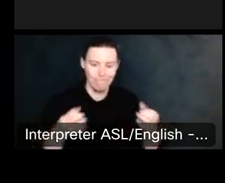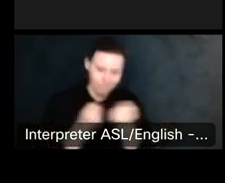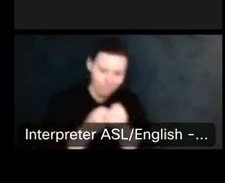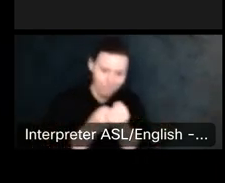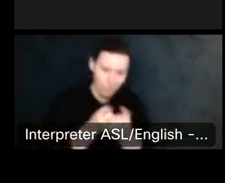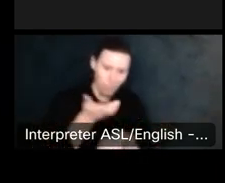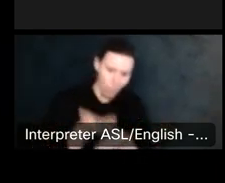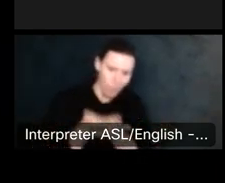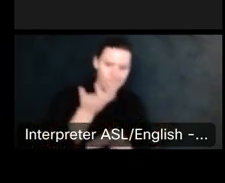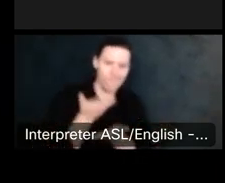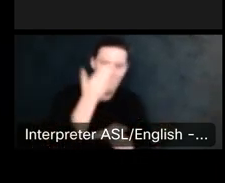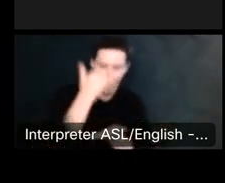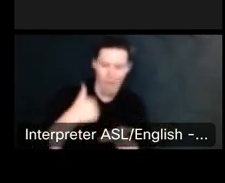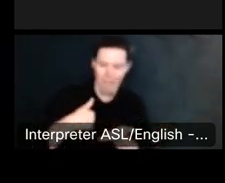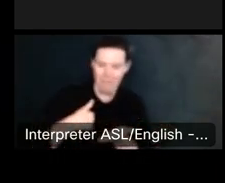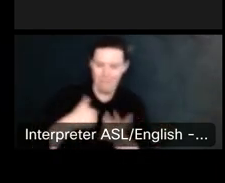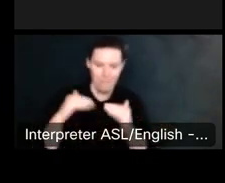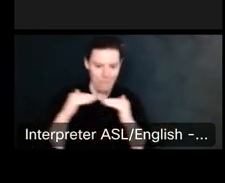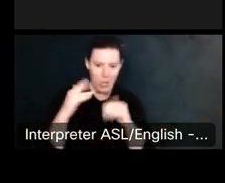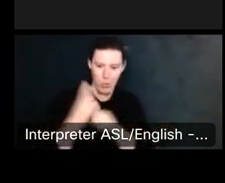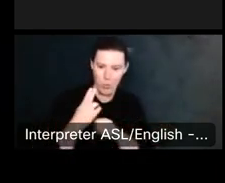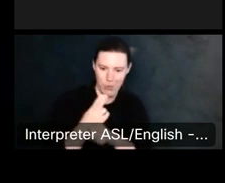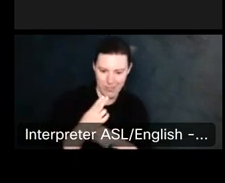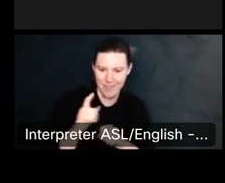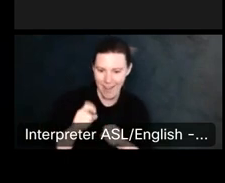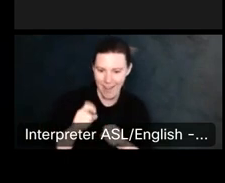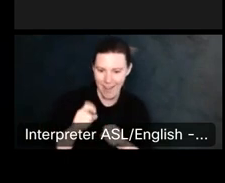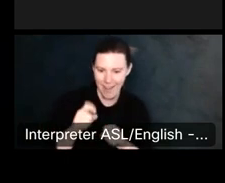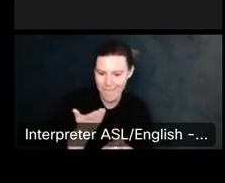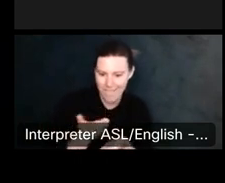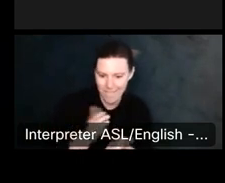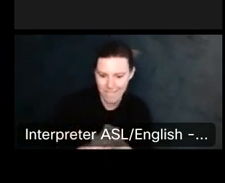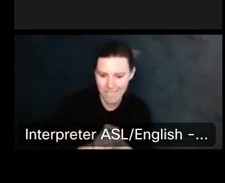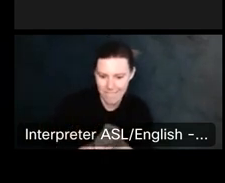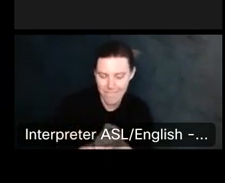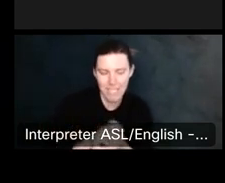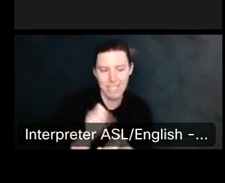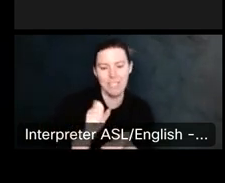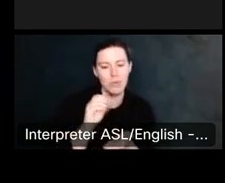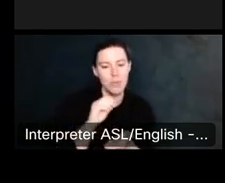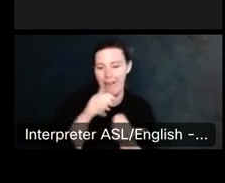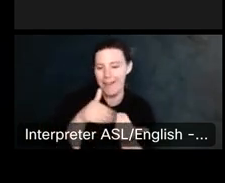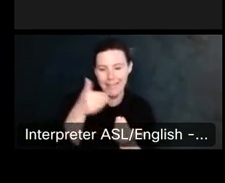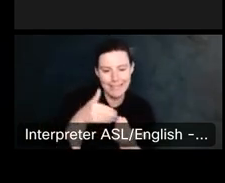Your case, so it's not an easy get out of jail, free card in a way.